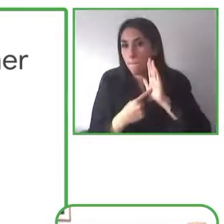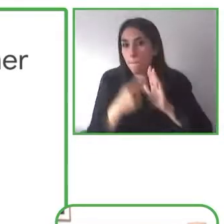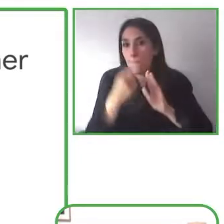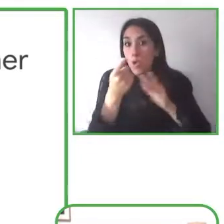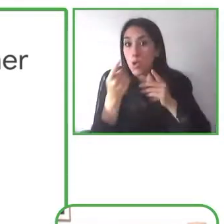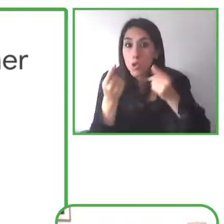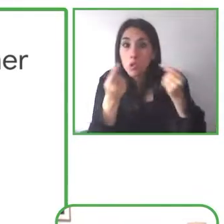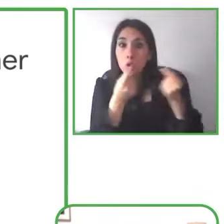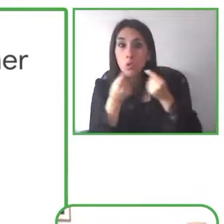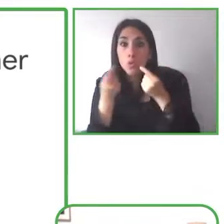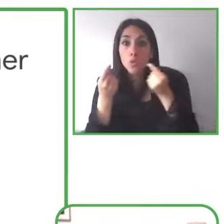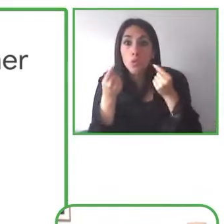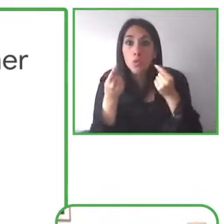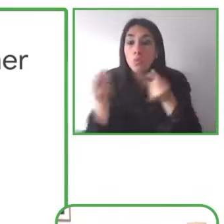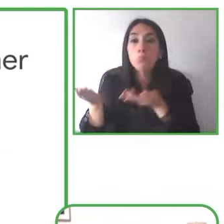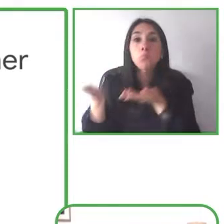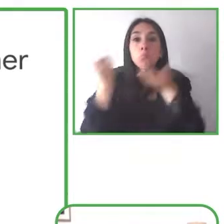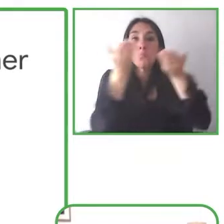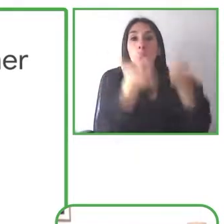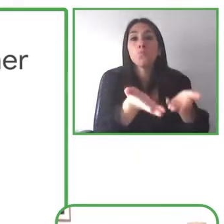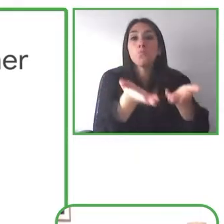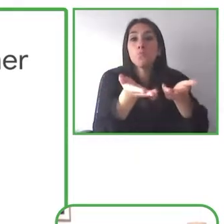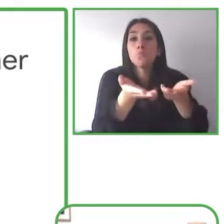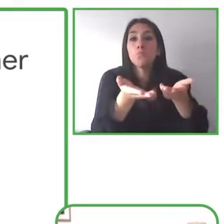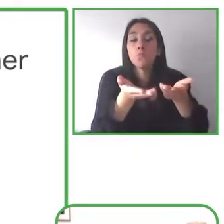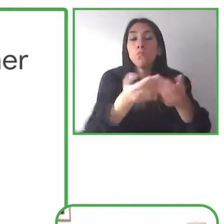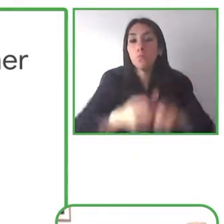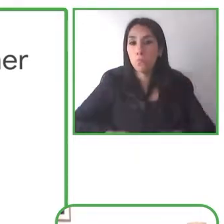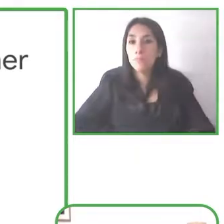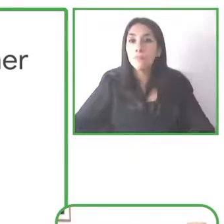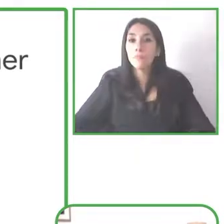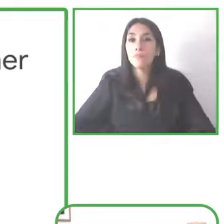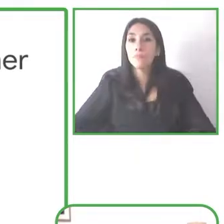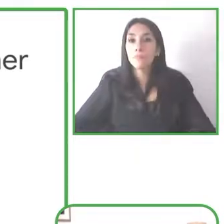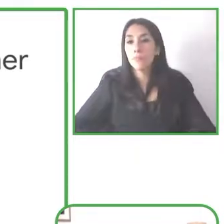Scanner is an app that's available on mobile and what